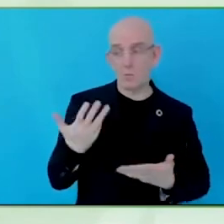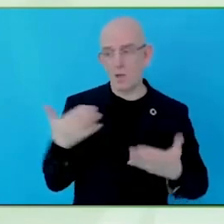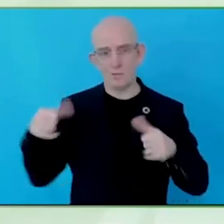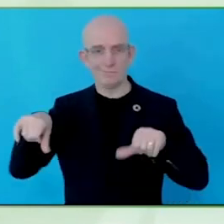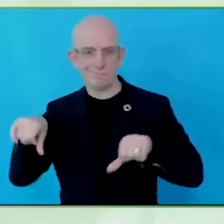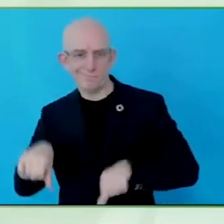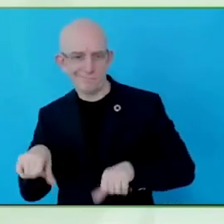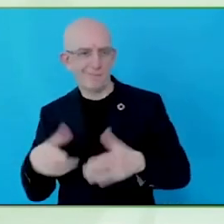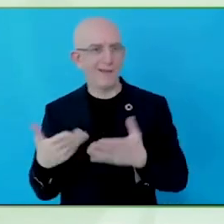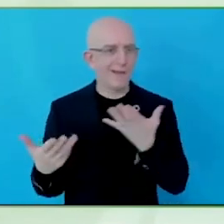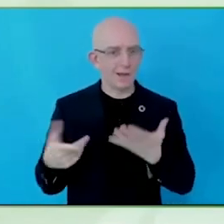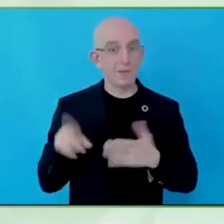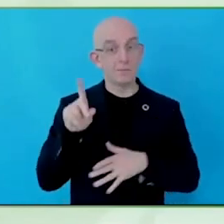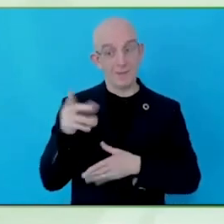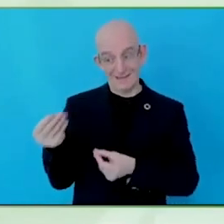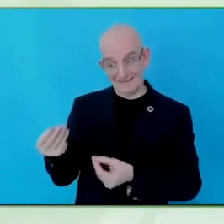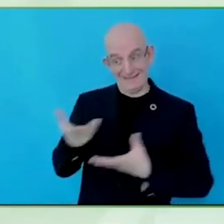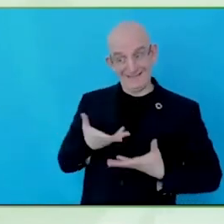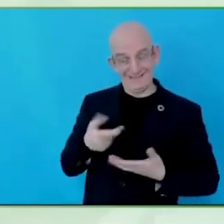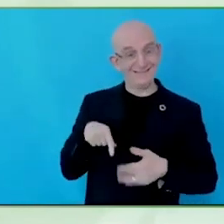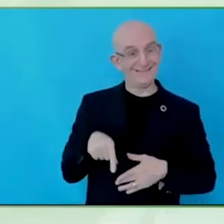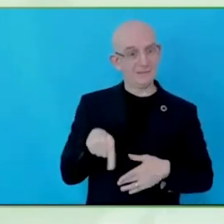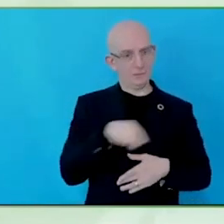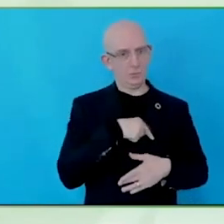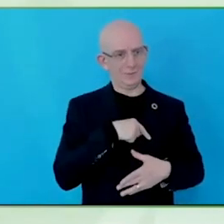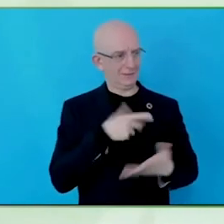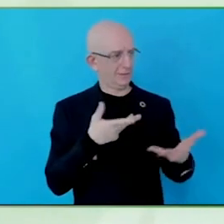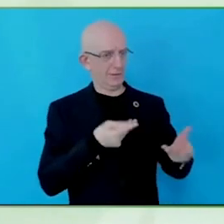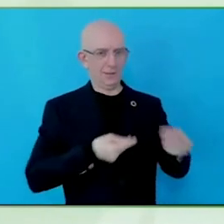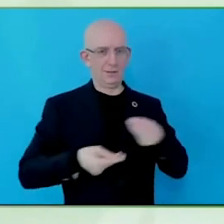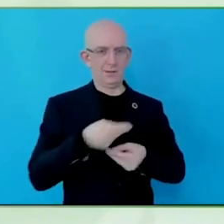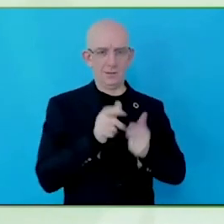community. So that is probably really what we have been doing throughout.